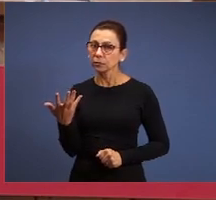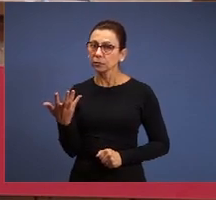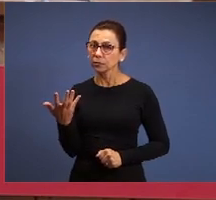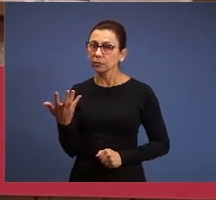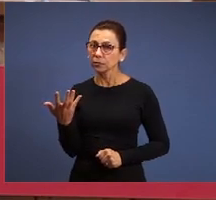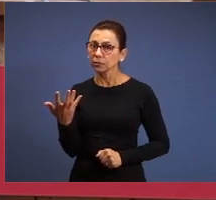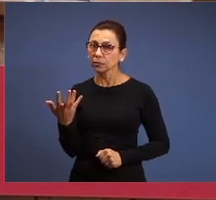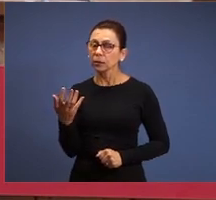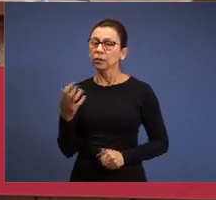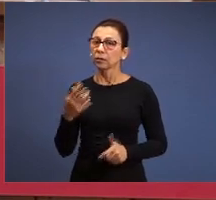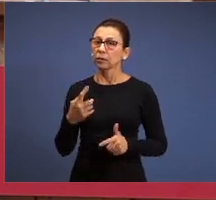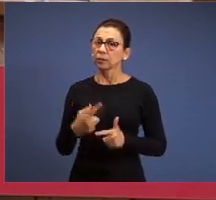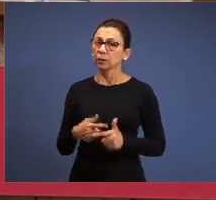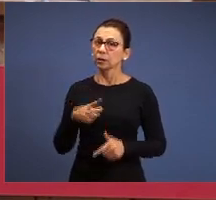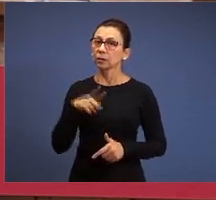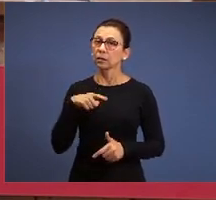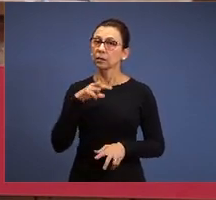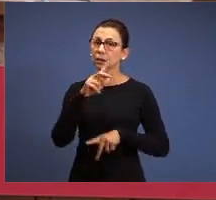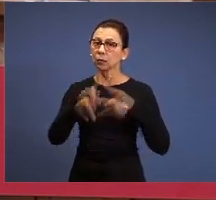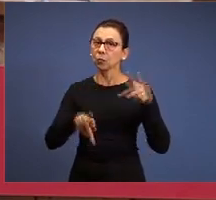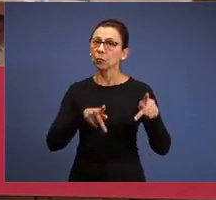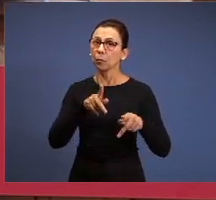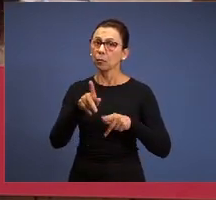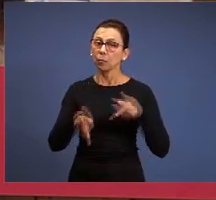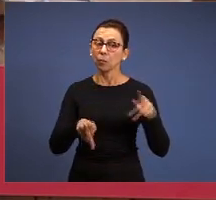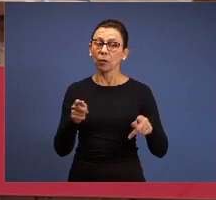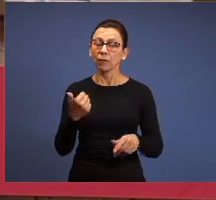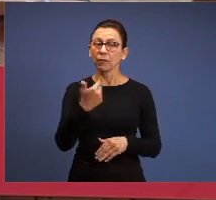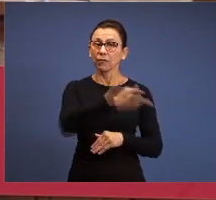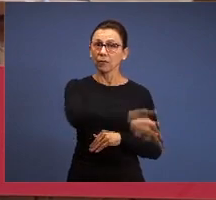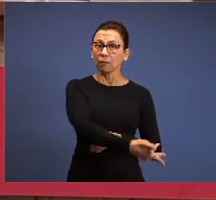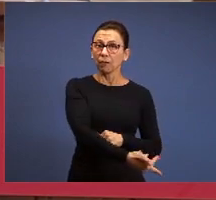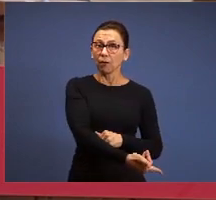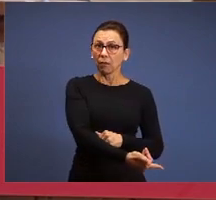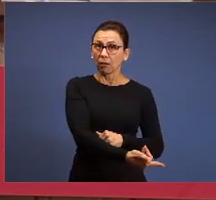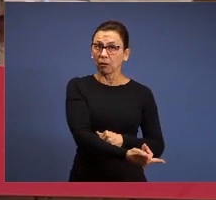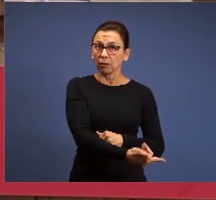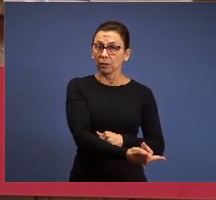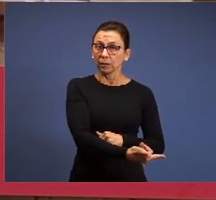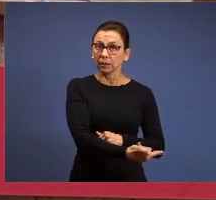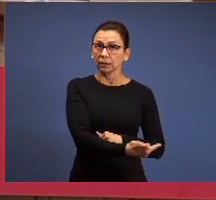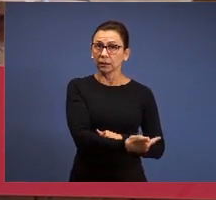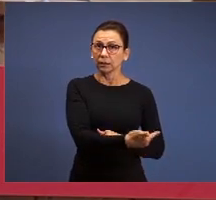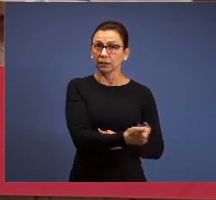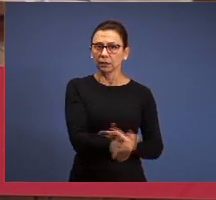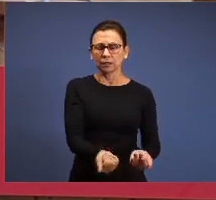who has the gospel, in a Christianity saying lots of things,that deny everything,